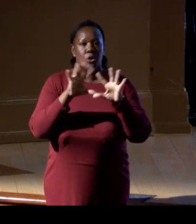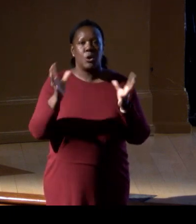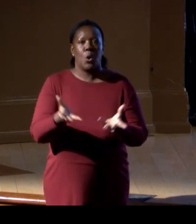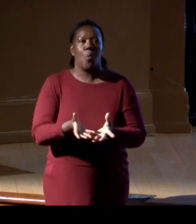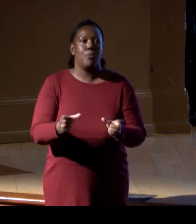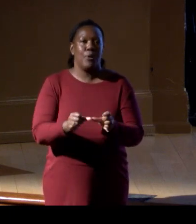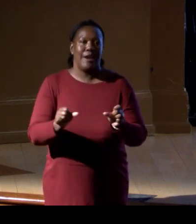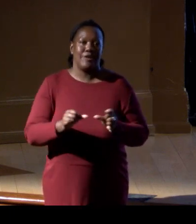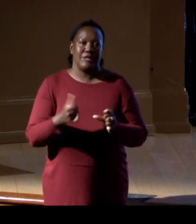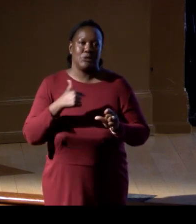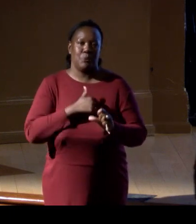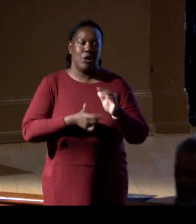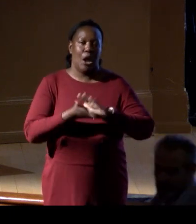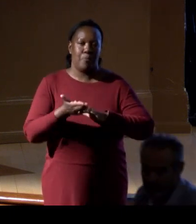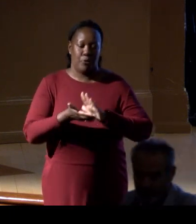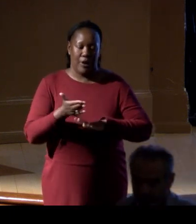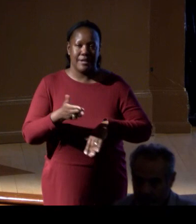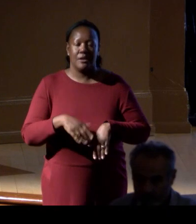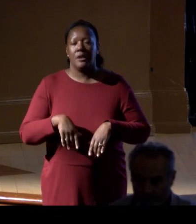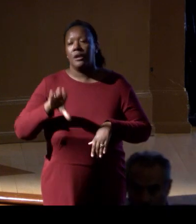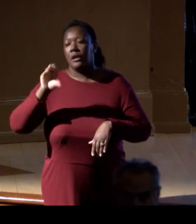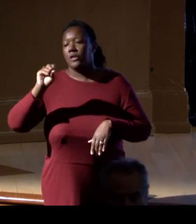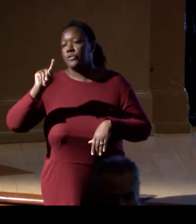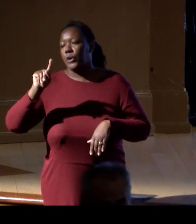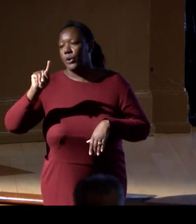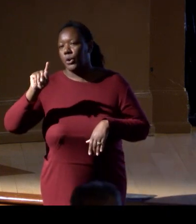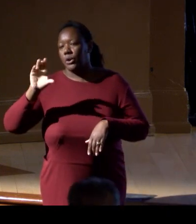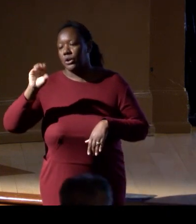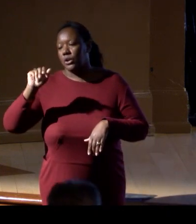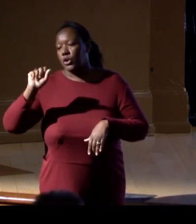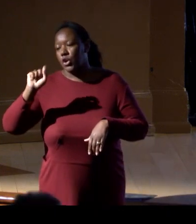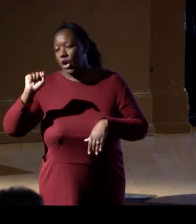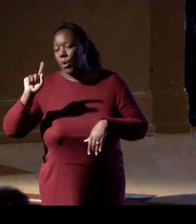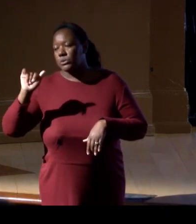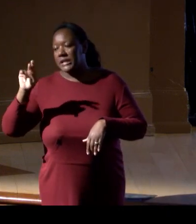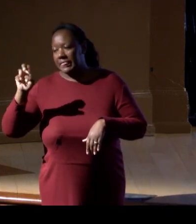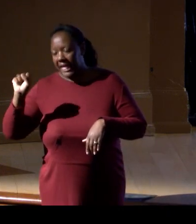from the coastlines to 3,000 meters plus.